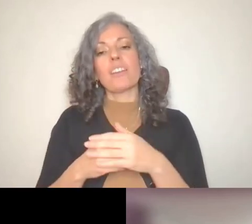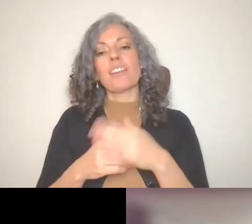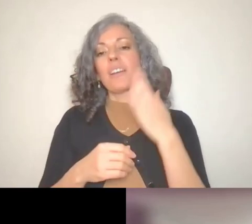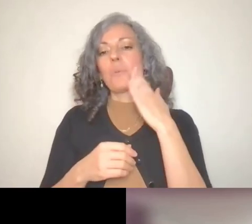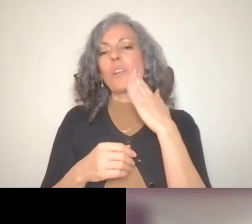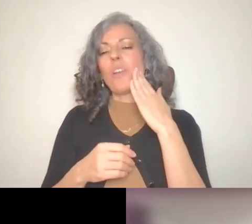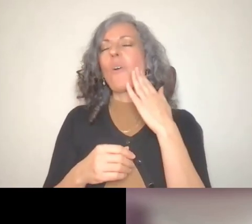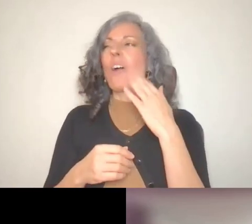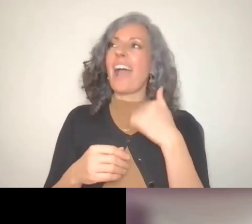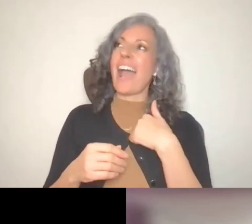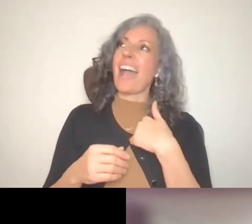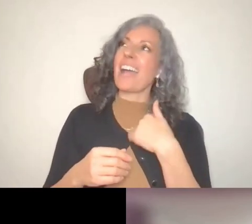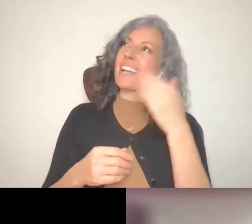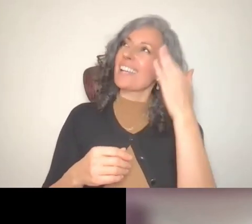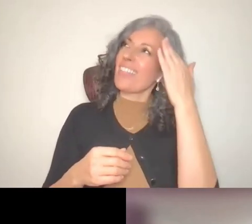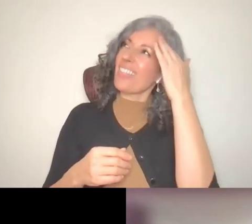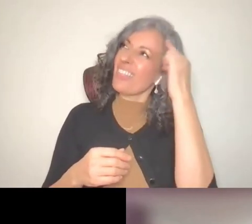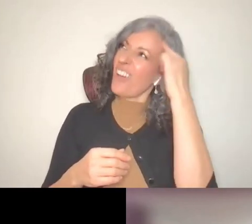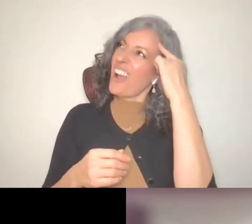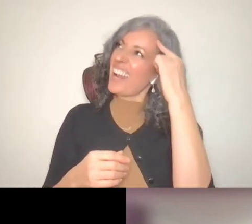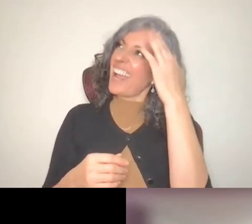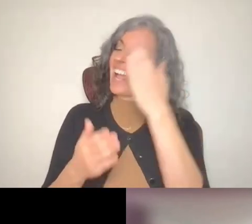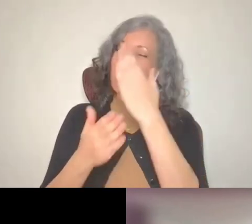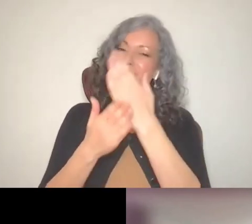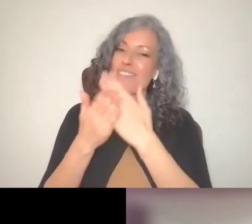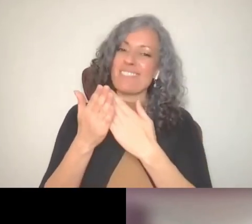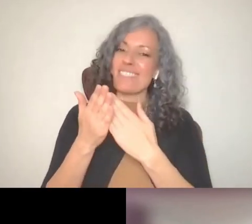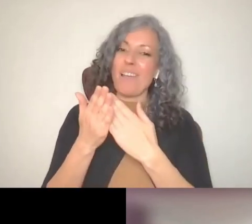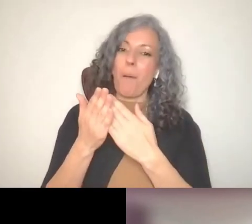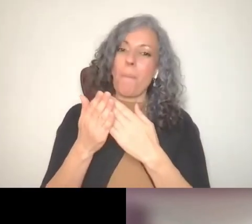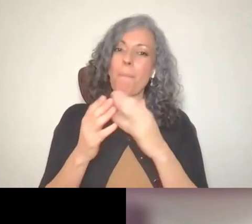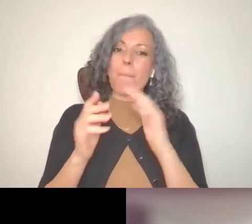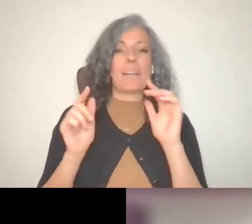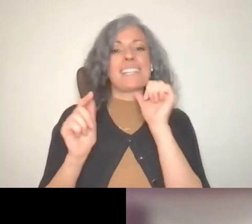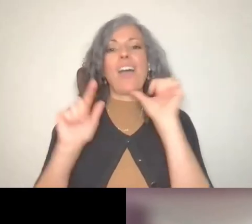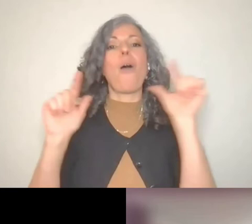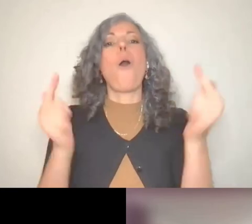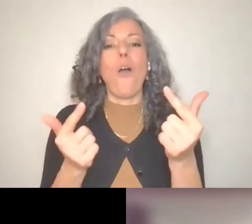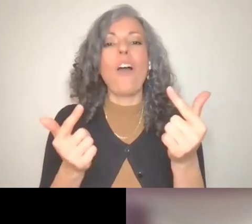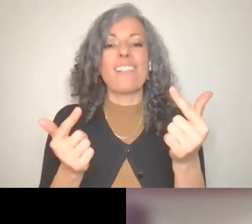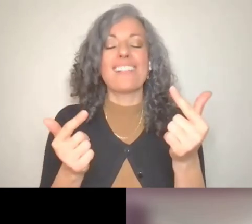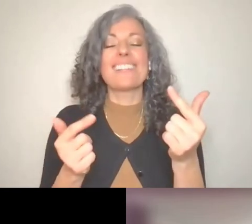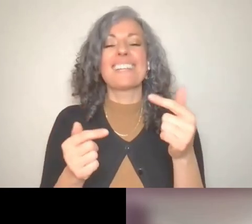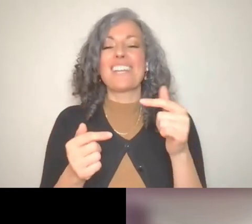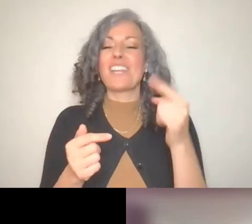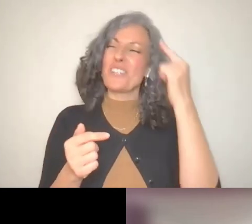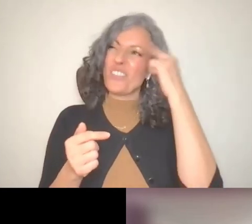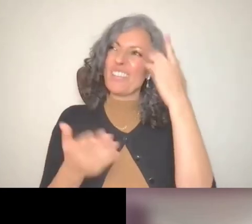But there's a reason why I'm so even if you think you have everything, I keep going